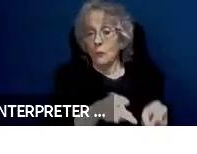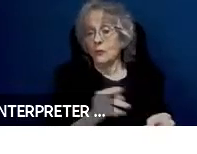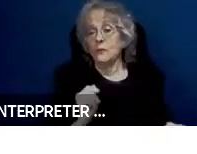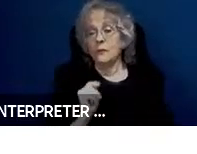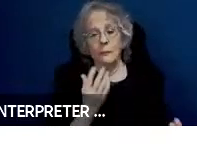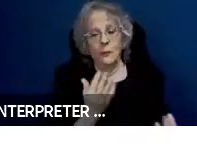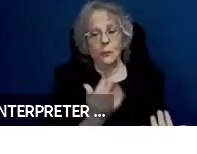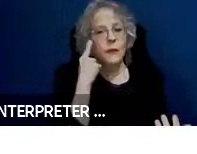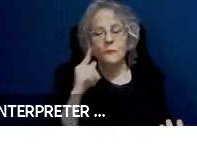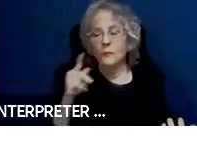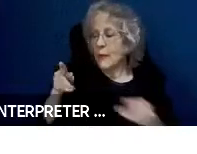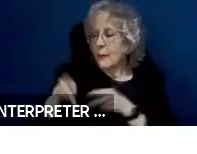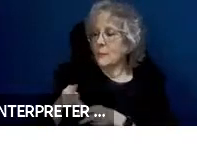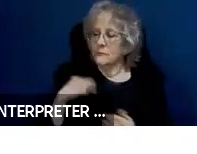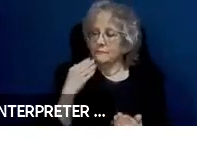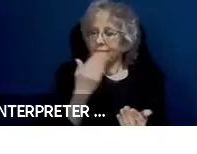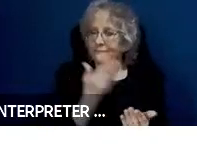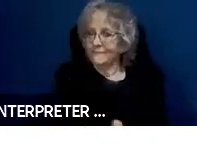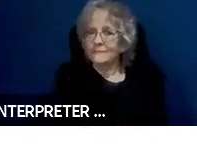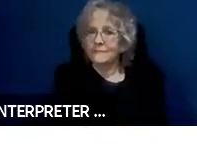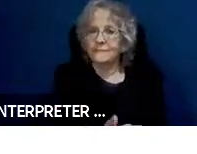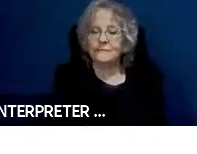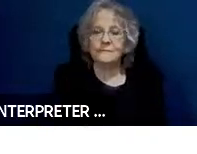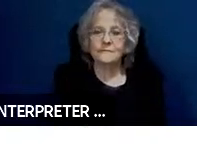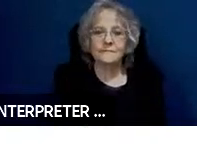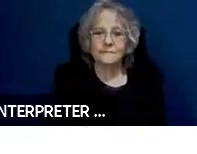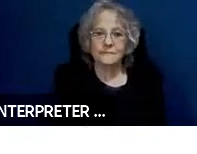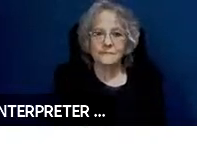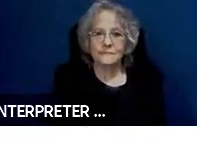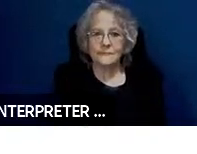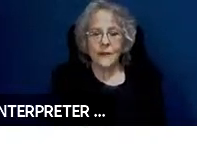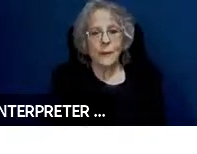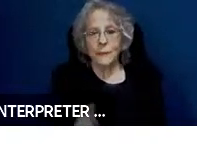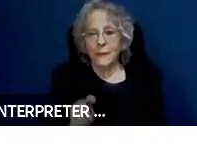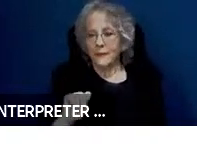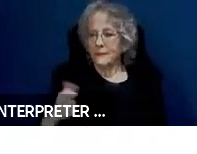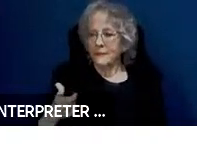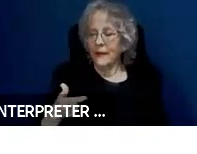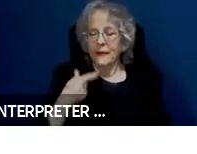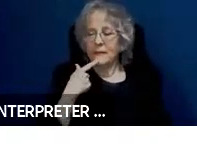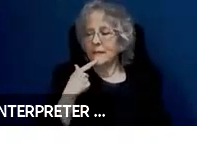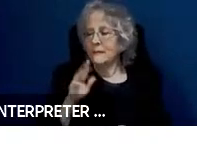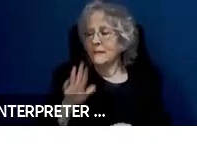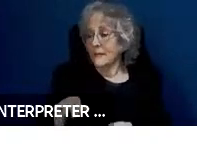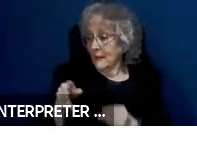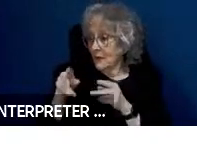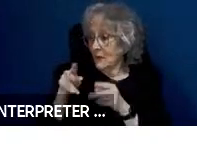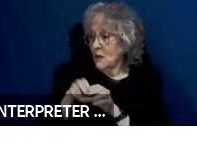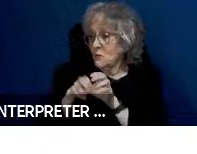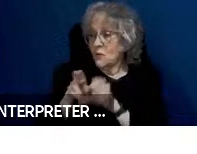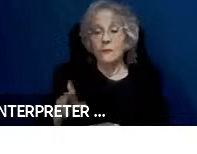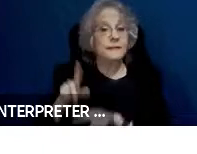It may have a tag that says that the traveler is not able to change their destination after